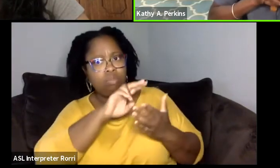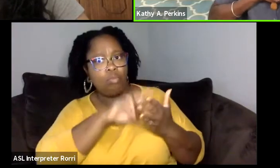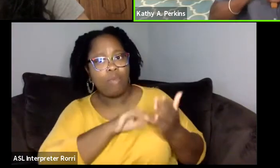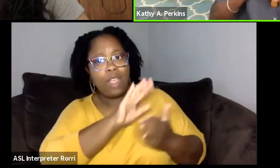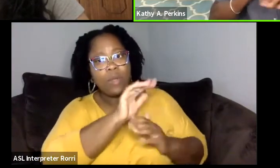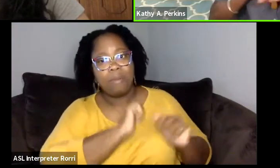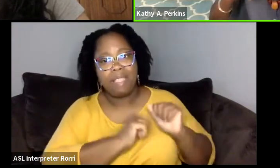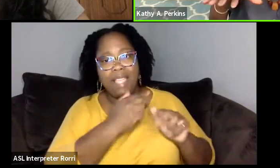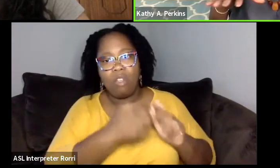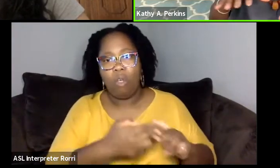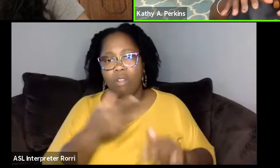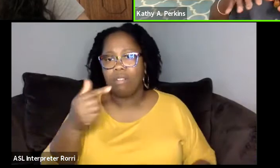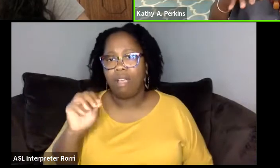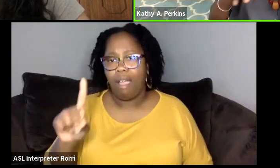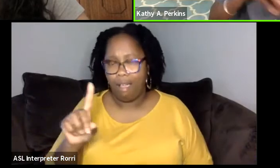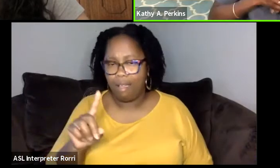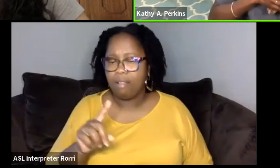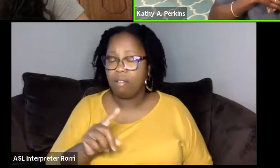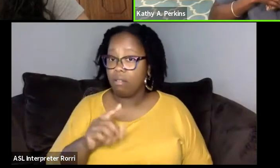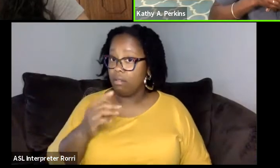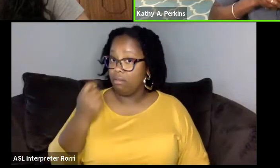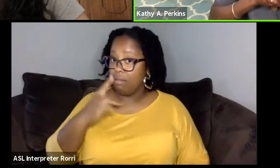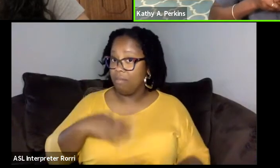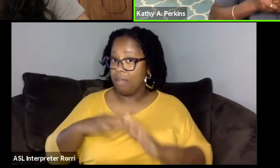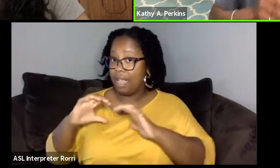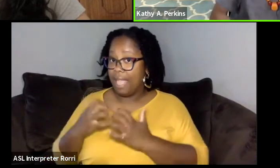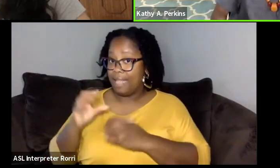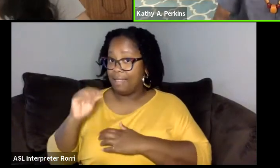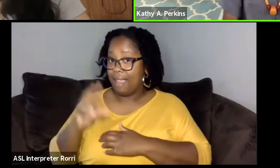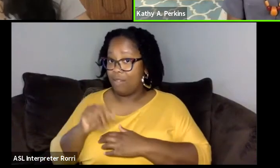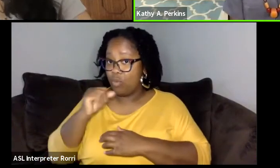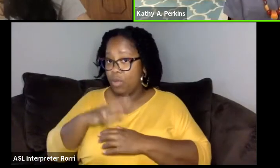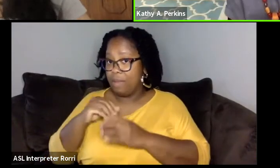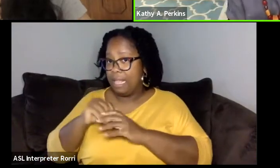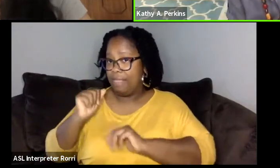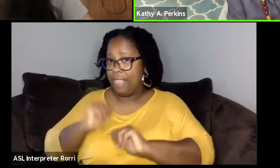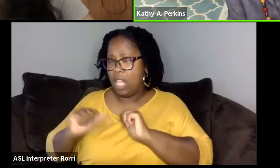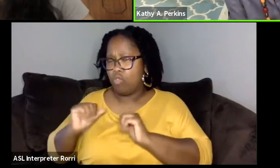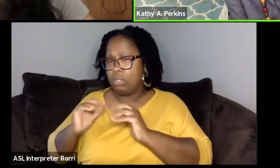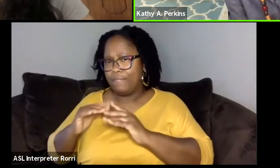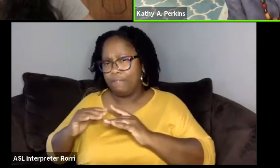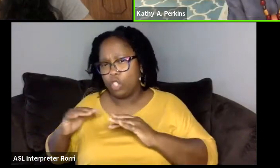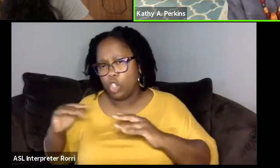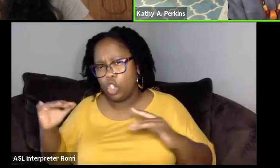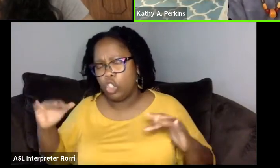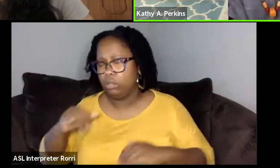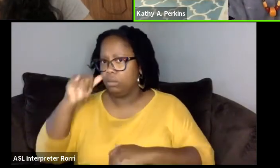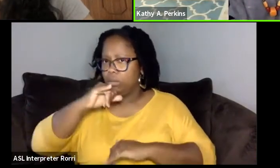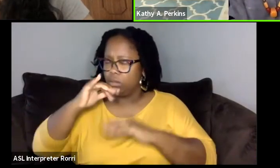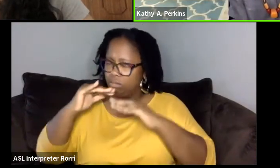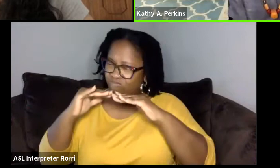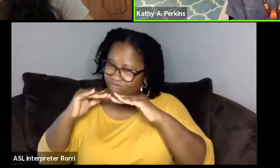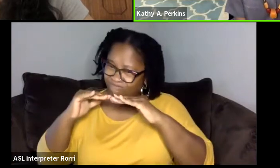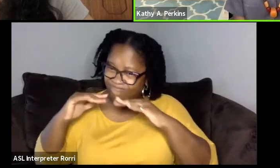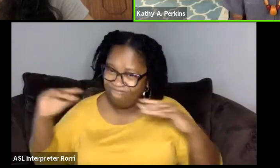And I had a very diverse class with my class on African women in theater, an extremely diverse class. It was like 18 kids.